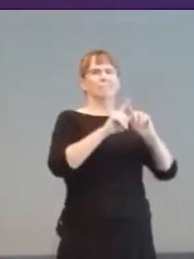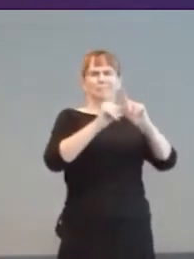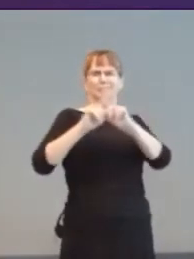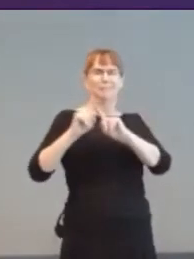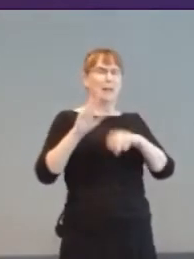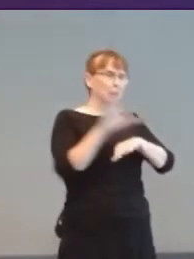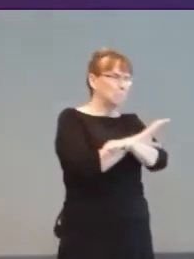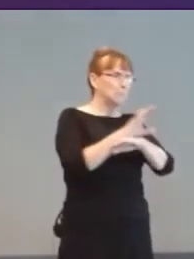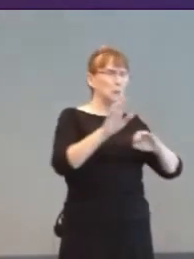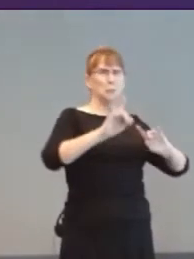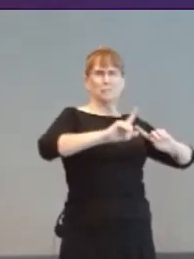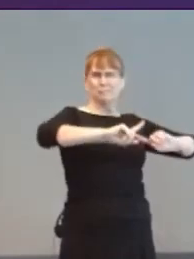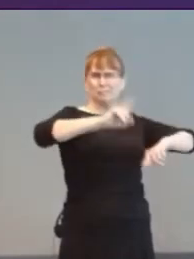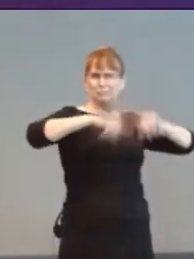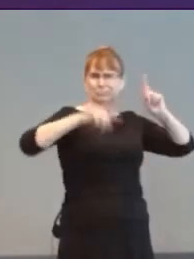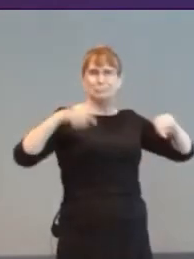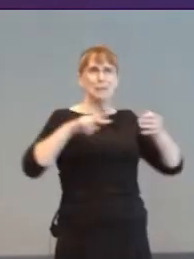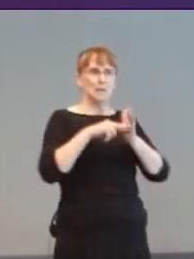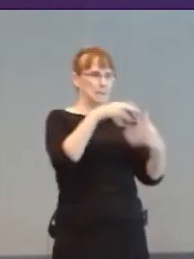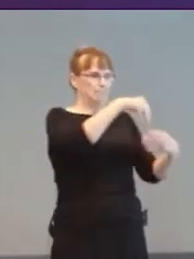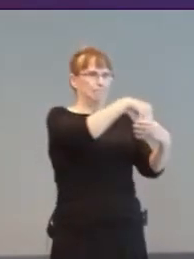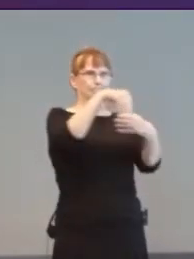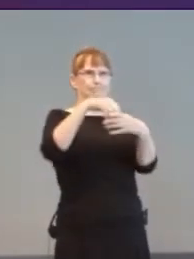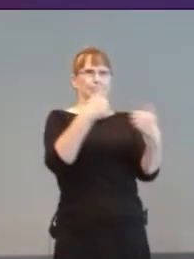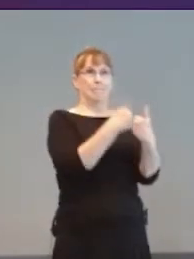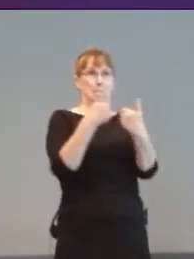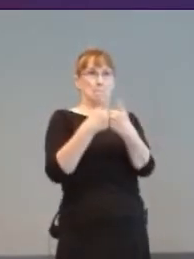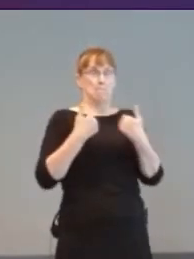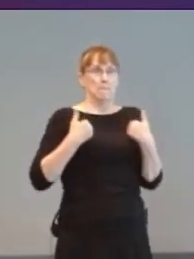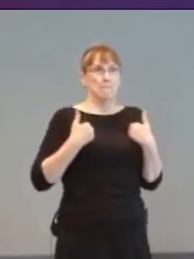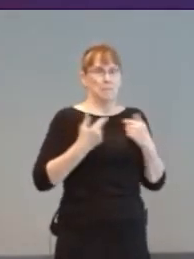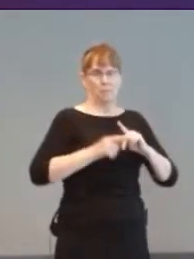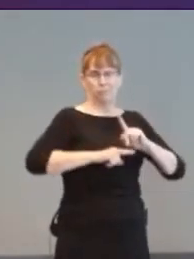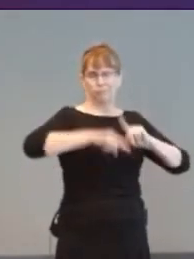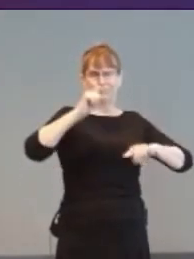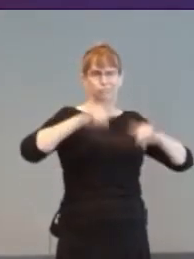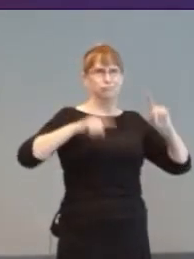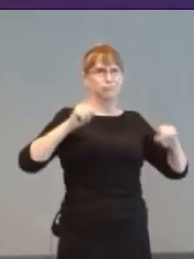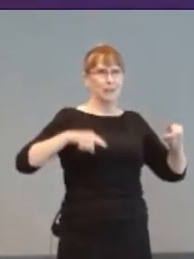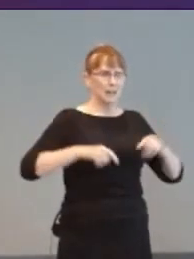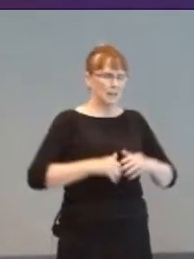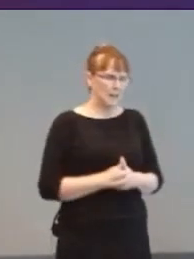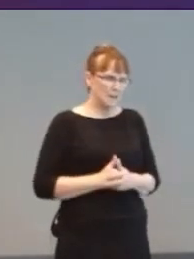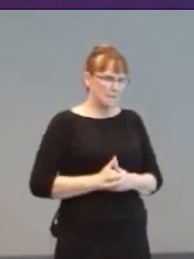For games without simpler control options, other means are often forced into existence.